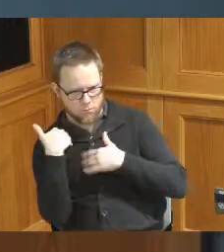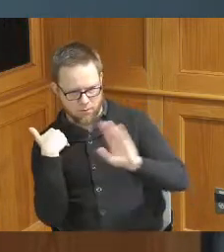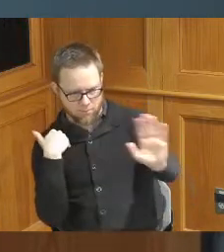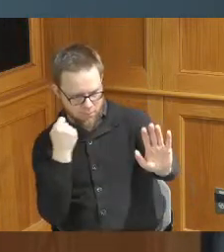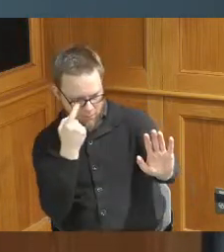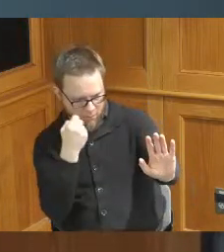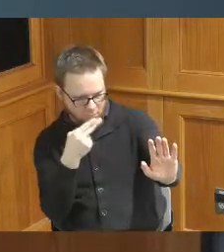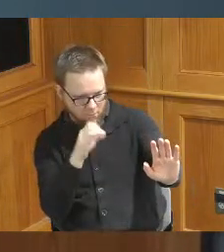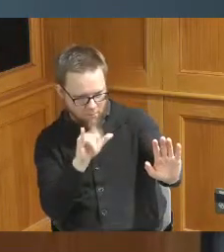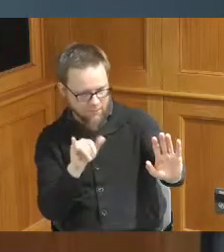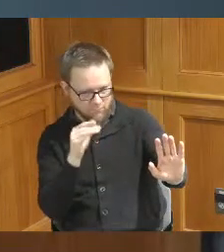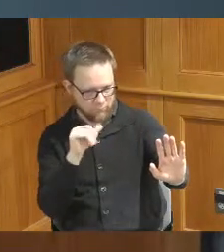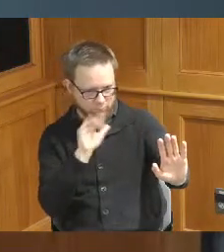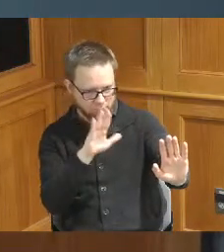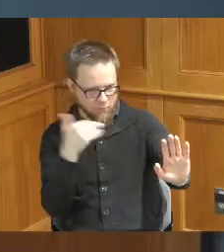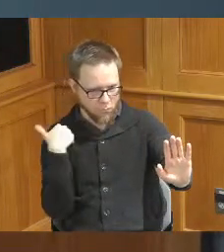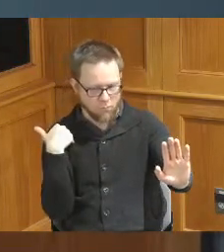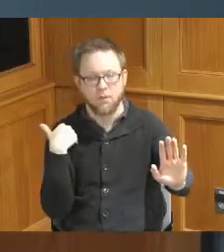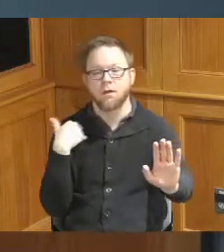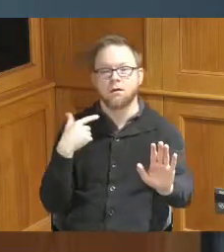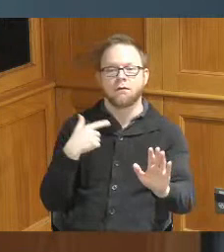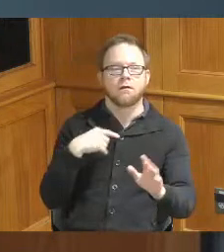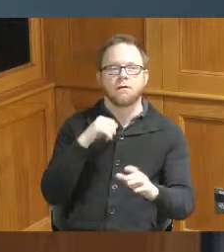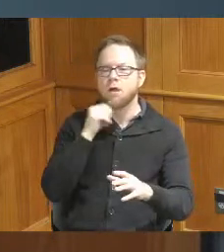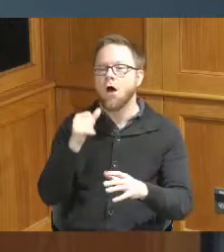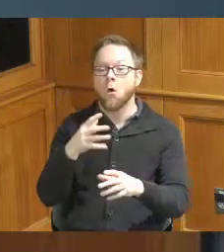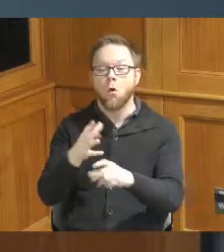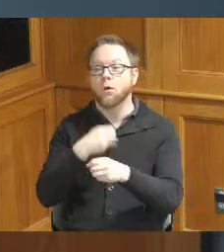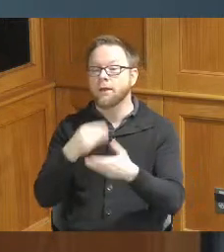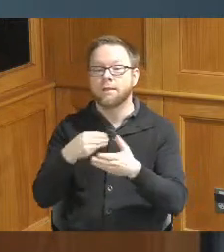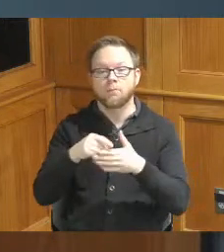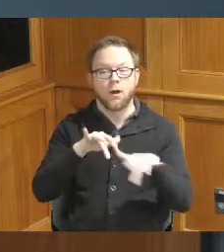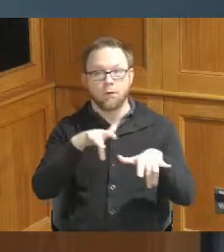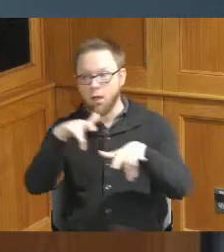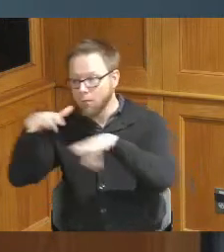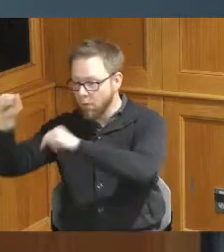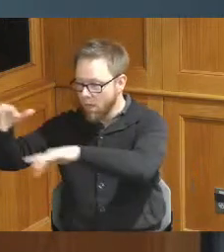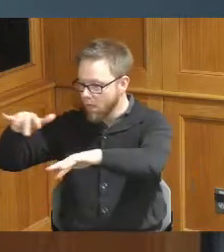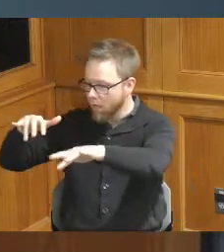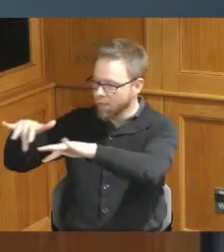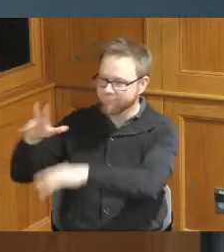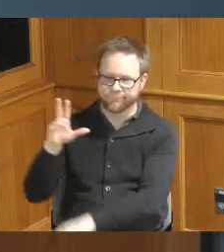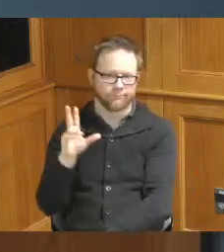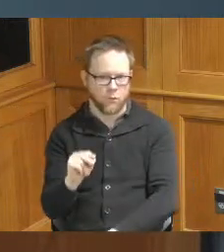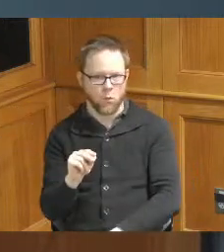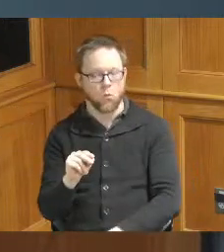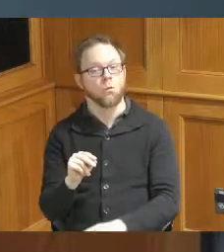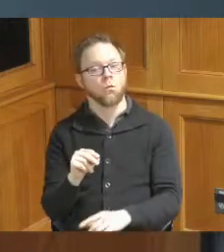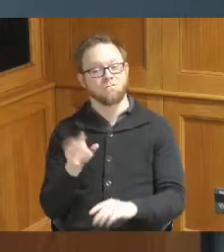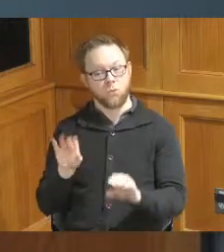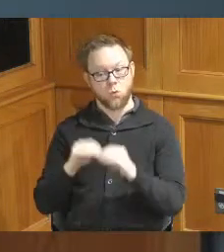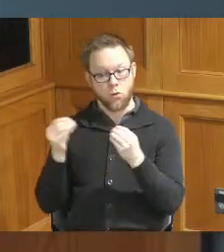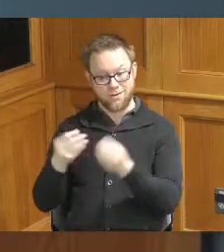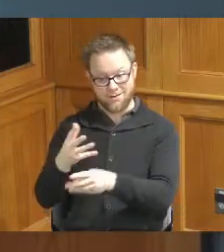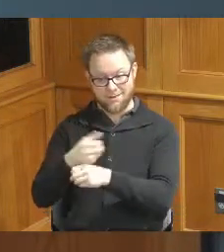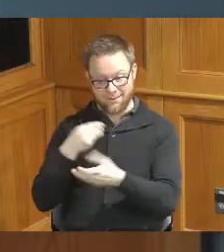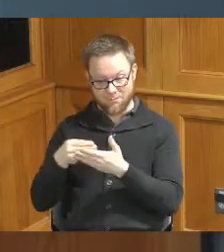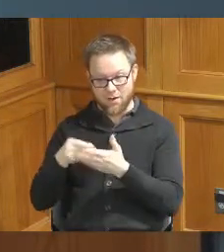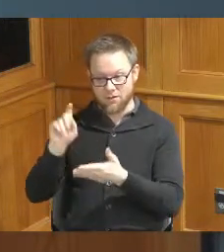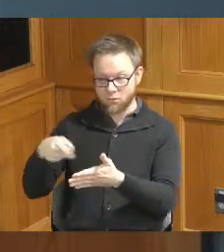the organizations no more get the money and you run off you are going to have to show us that